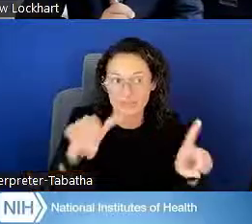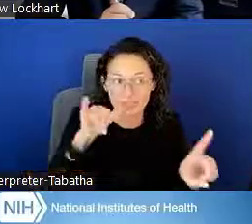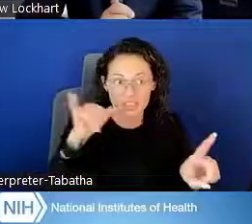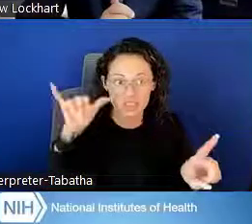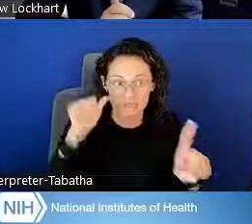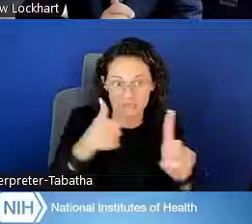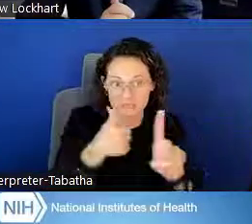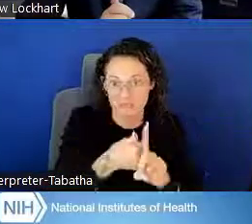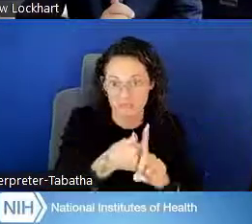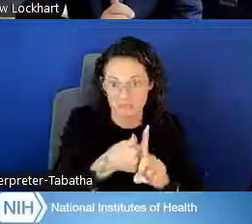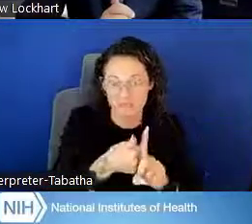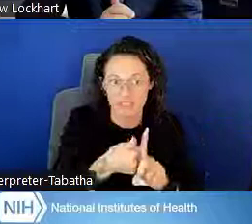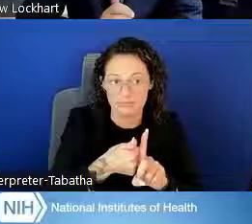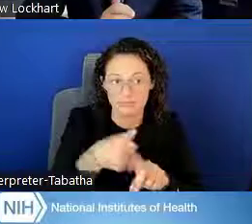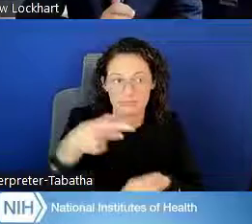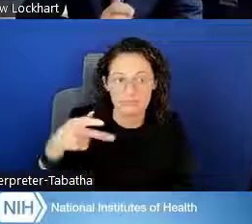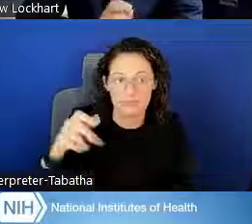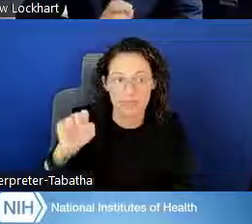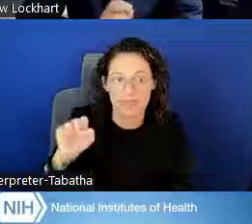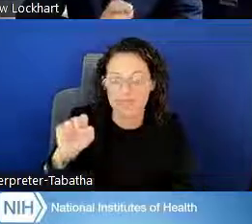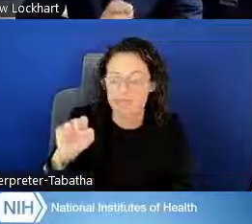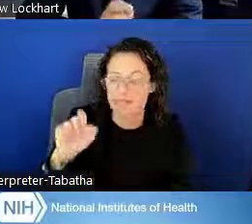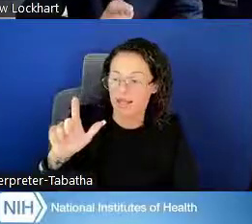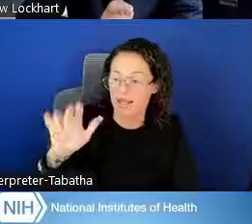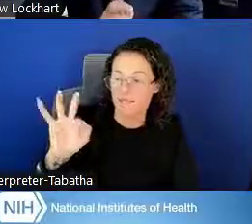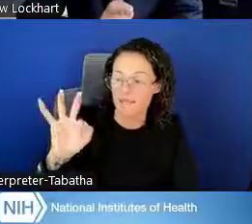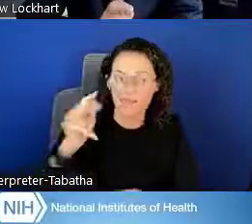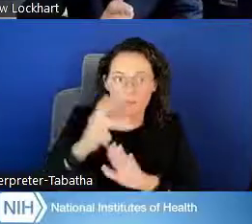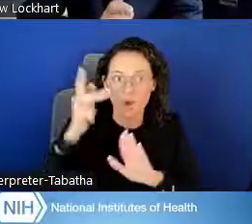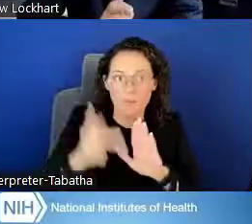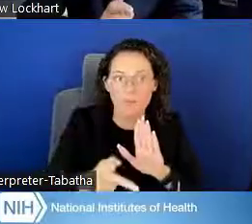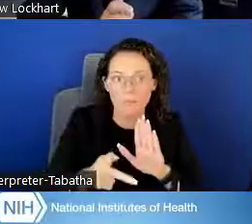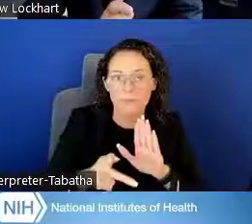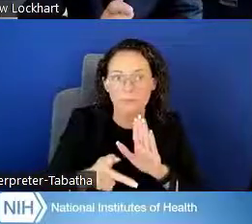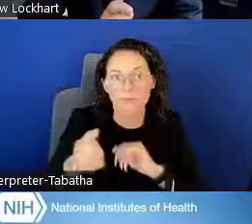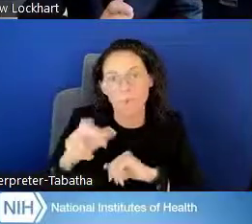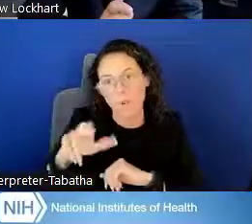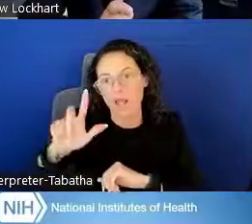affect the PSLF program and/or the LRP program?"